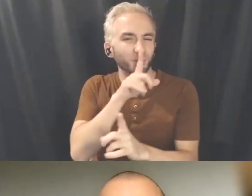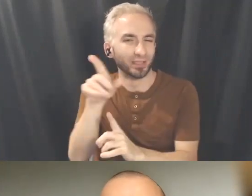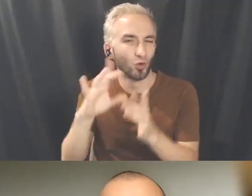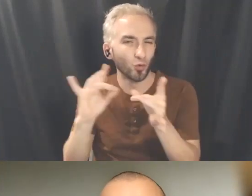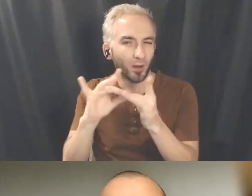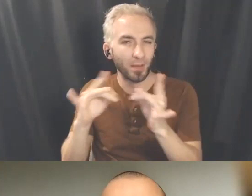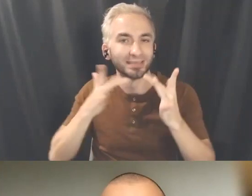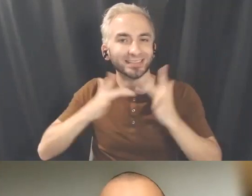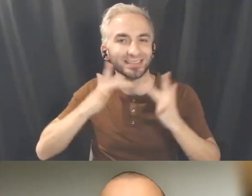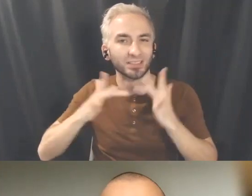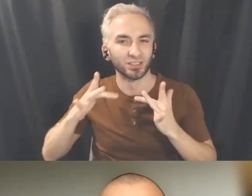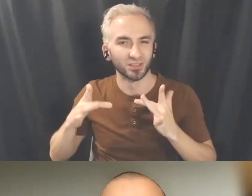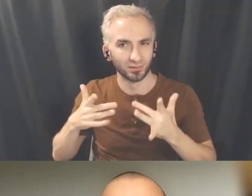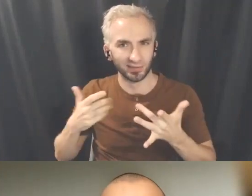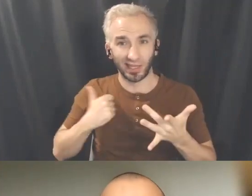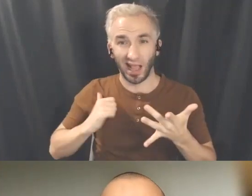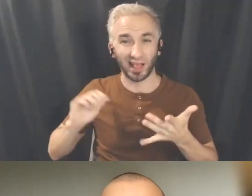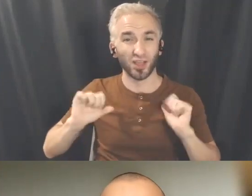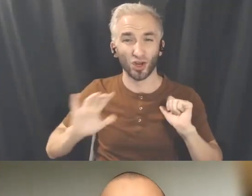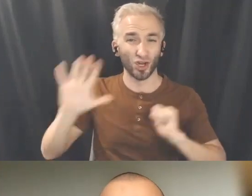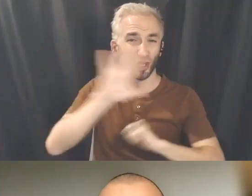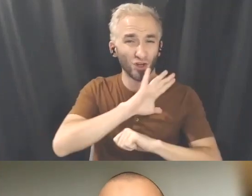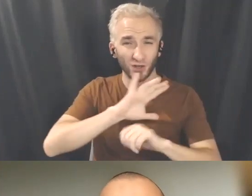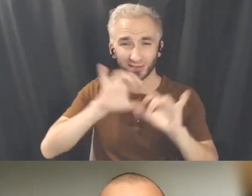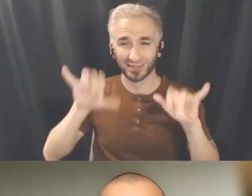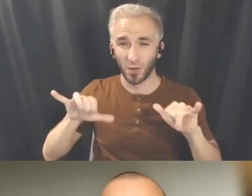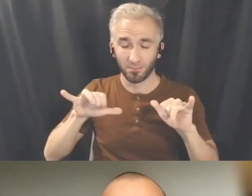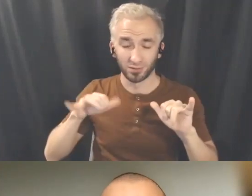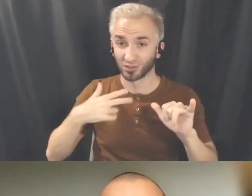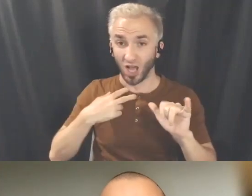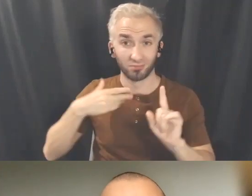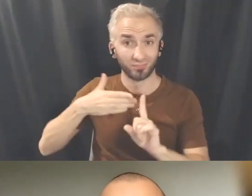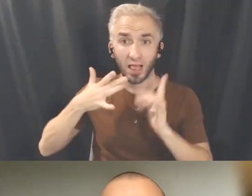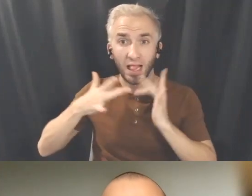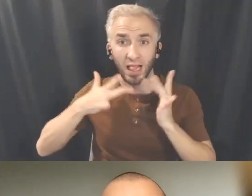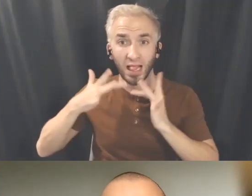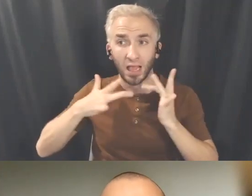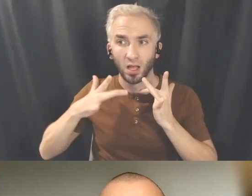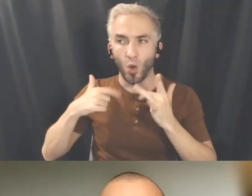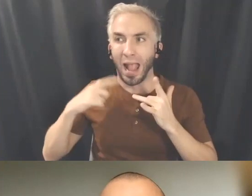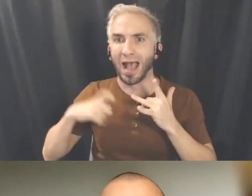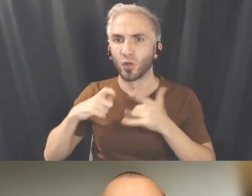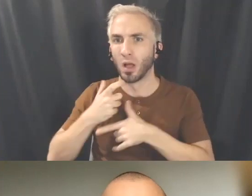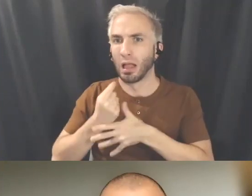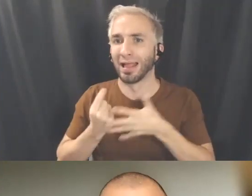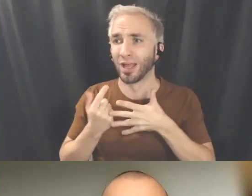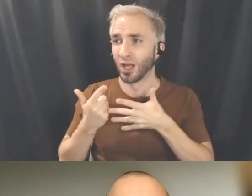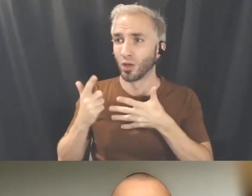imposed upon to in this colonial kind of construction of the world thinking that we have to do 'xyz' in order to survive, you know.